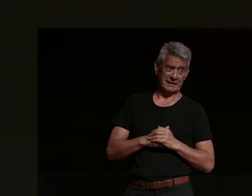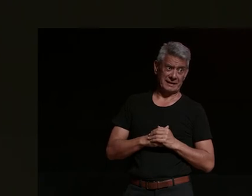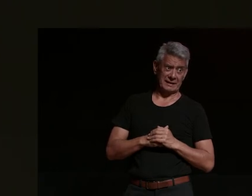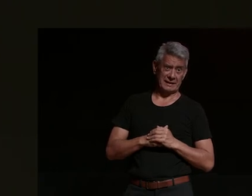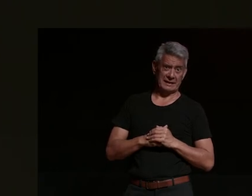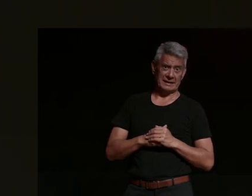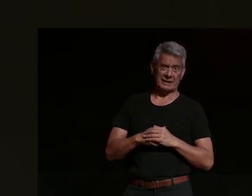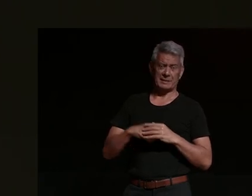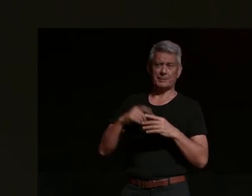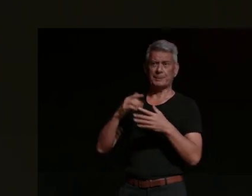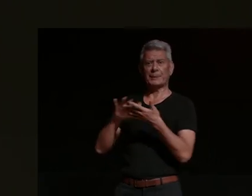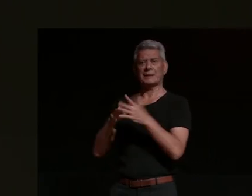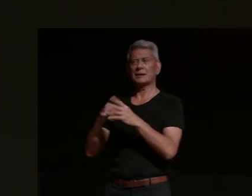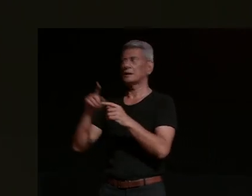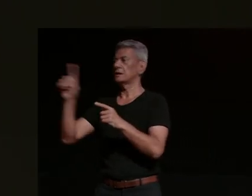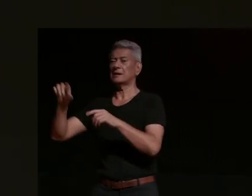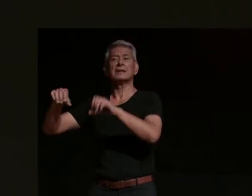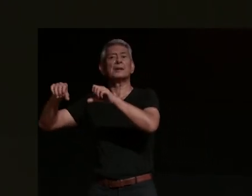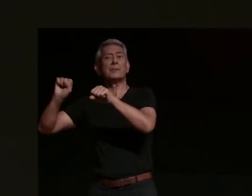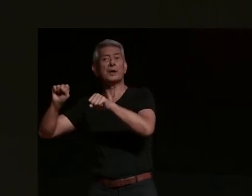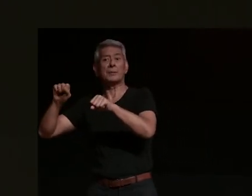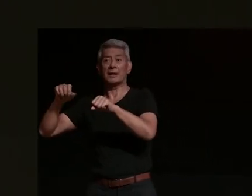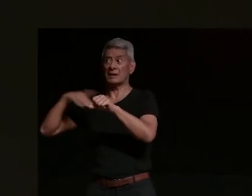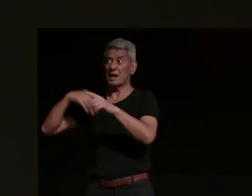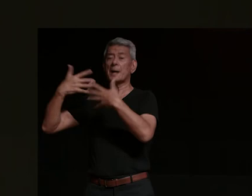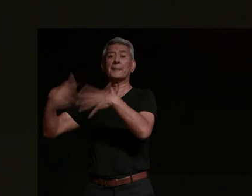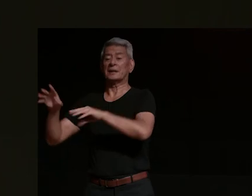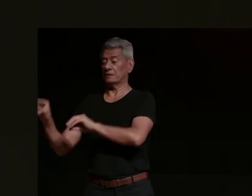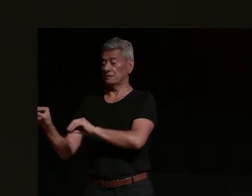offered for me is really important and i'd i'd moved to sydney a few years ago and i didn't know